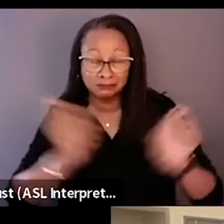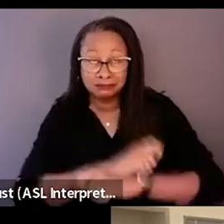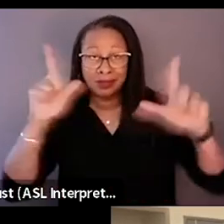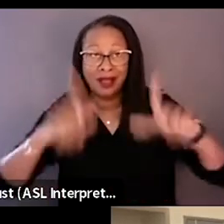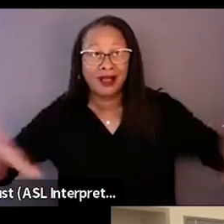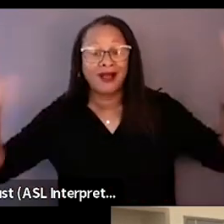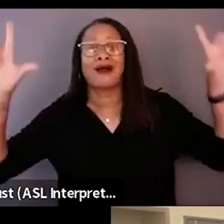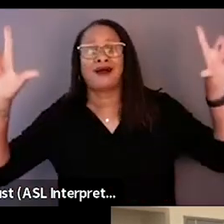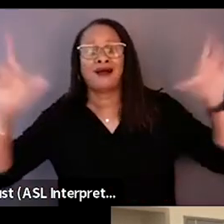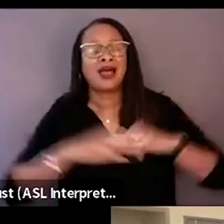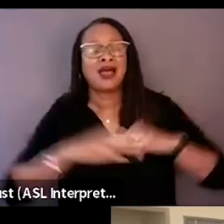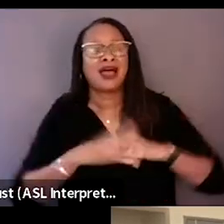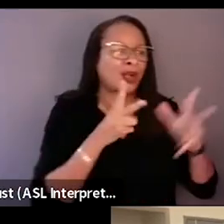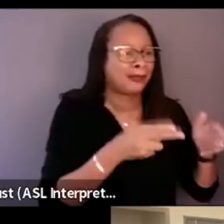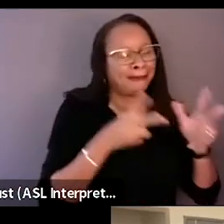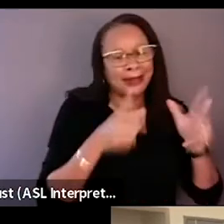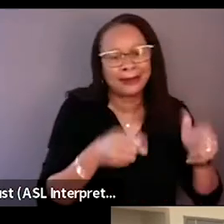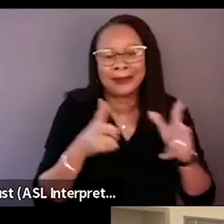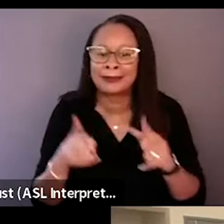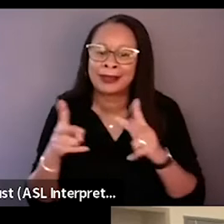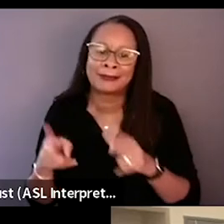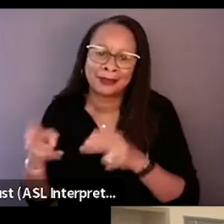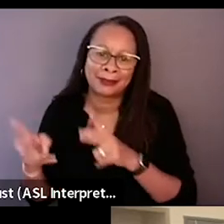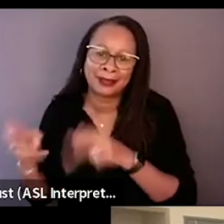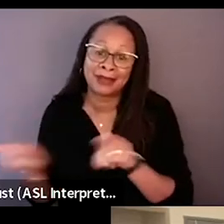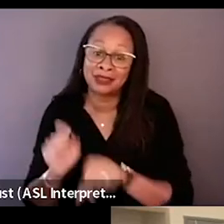I saw the bits and pieces, during the... When David released the trailer,